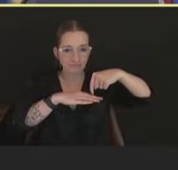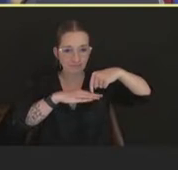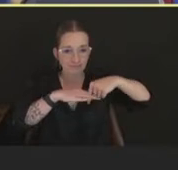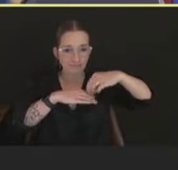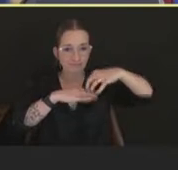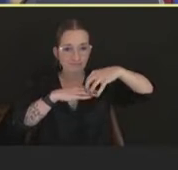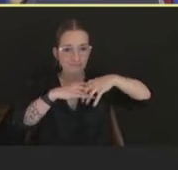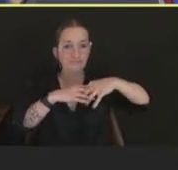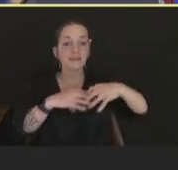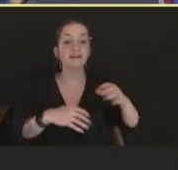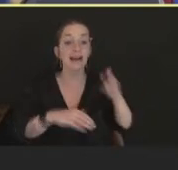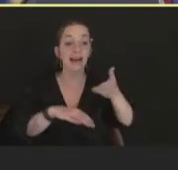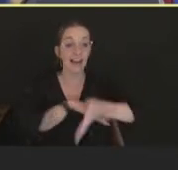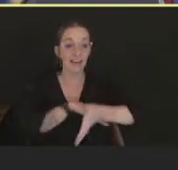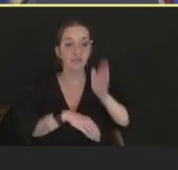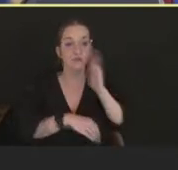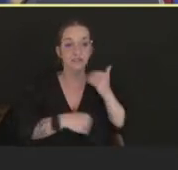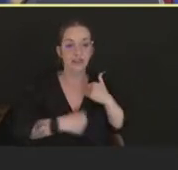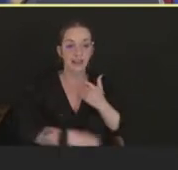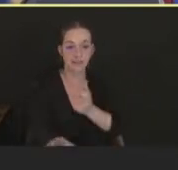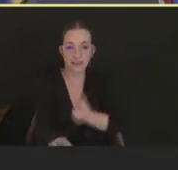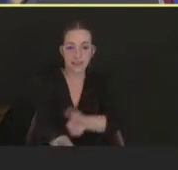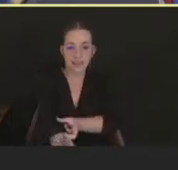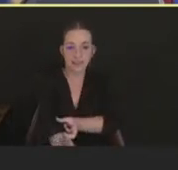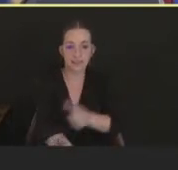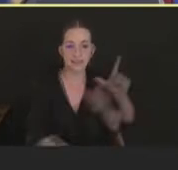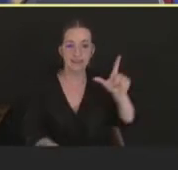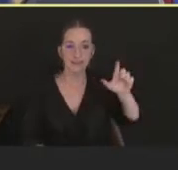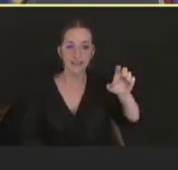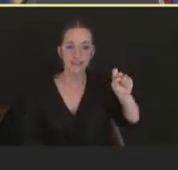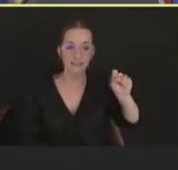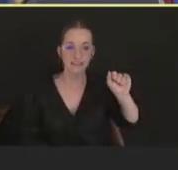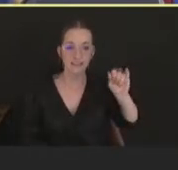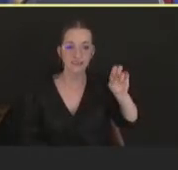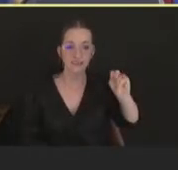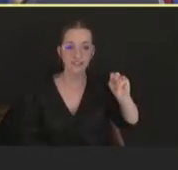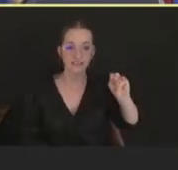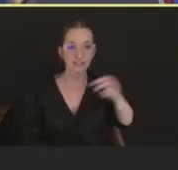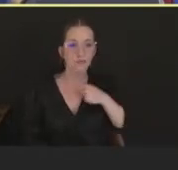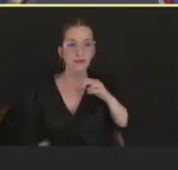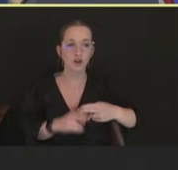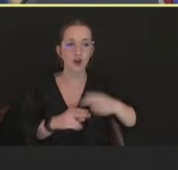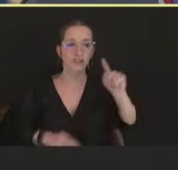at the site of vaccination, or what we call a take. The virus growing at this site of lesion